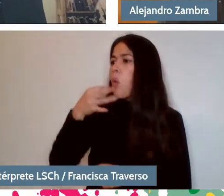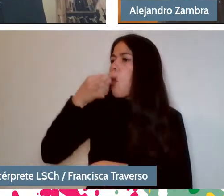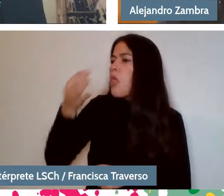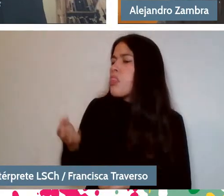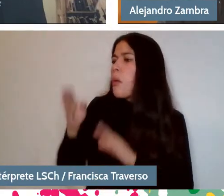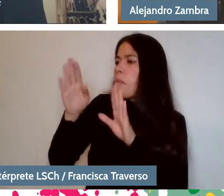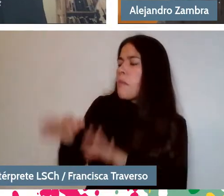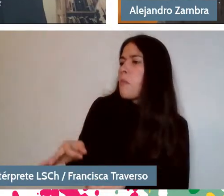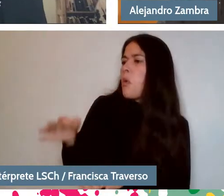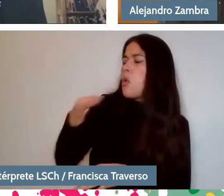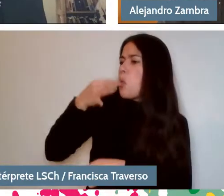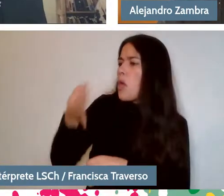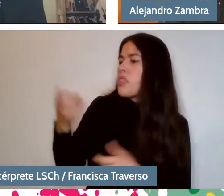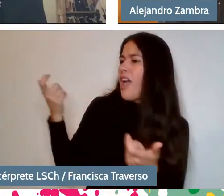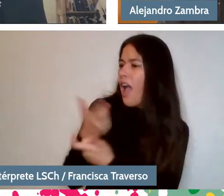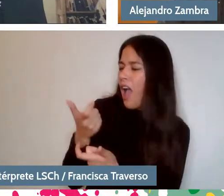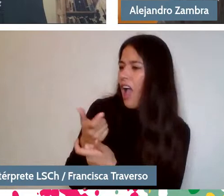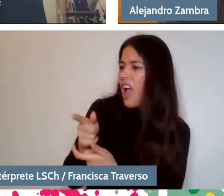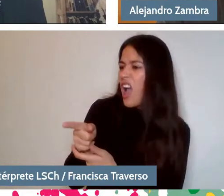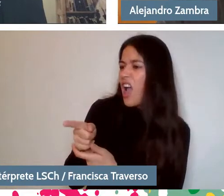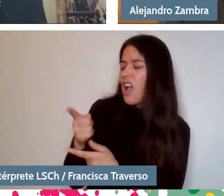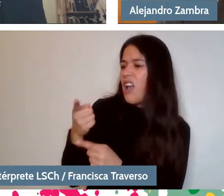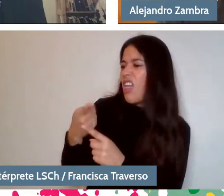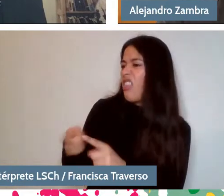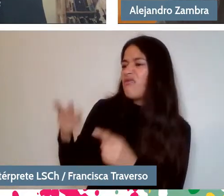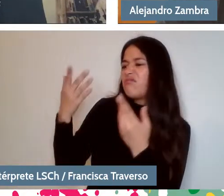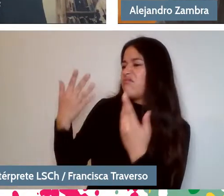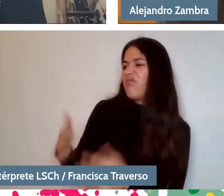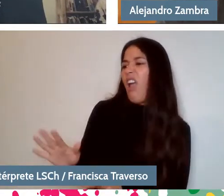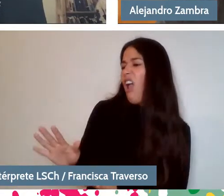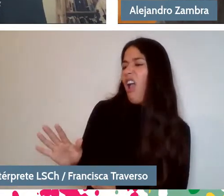You realize that the laughter is different, that laughter is no longer true.